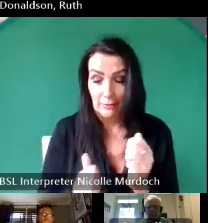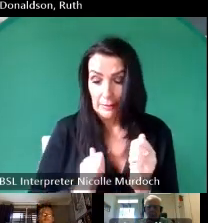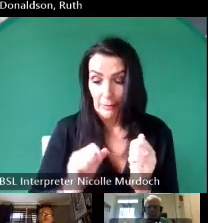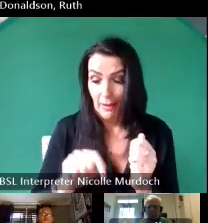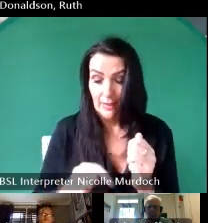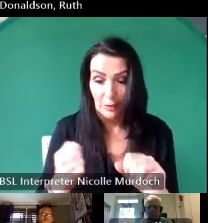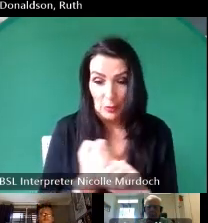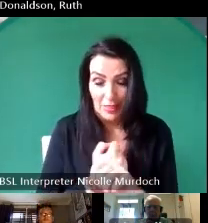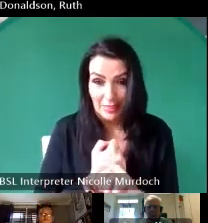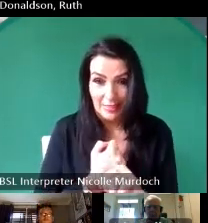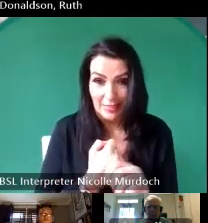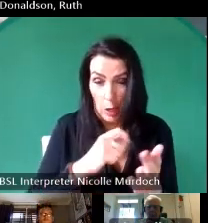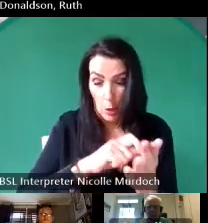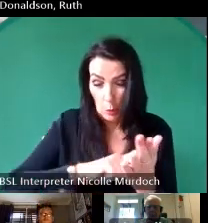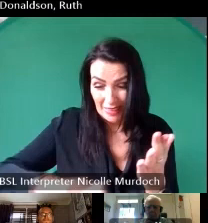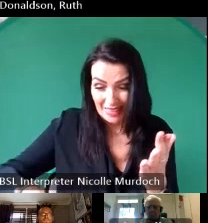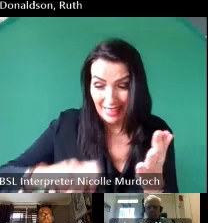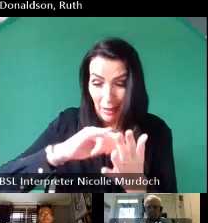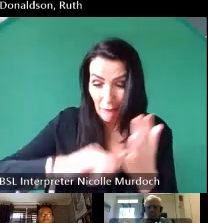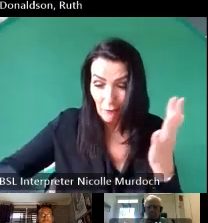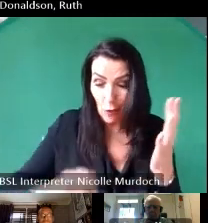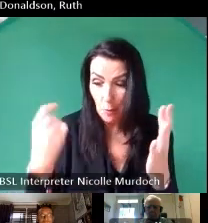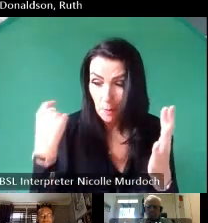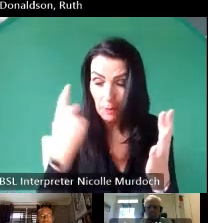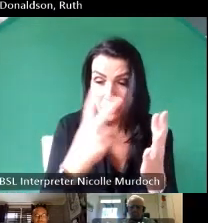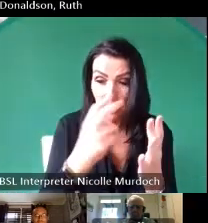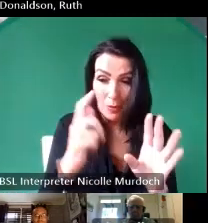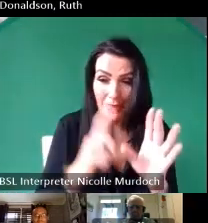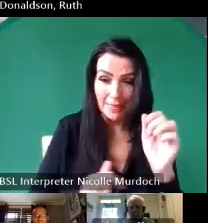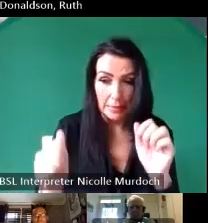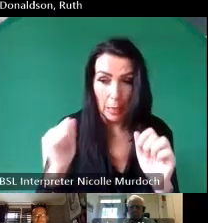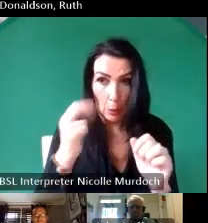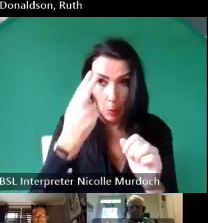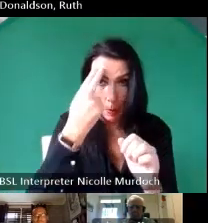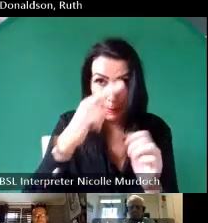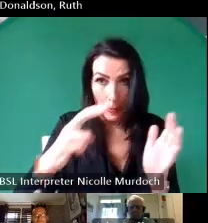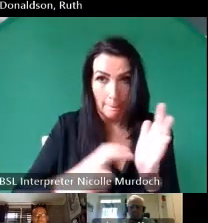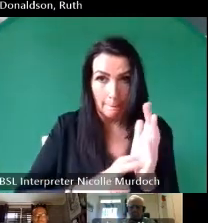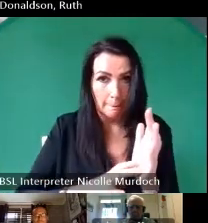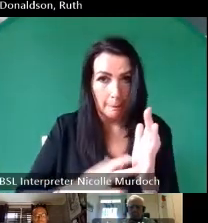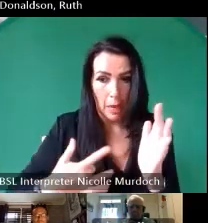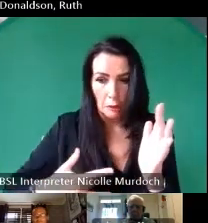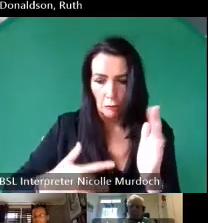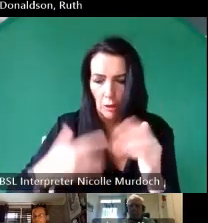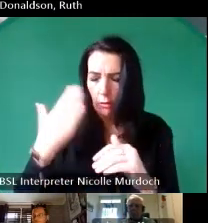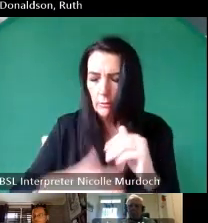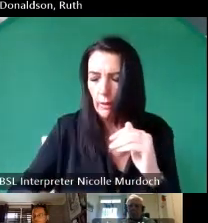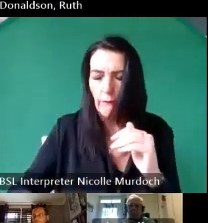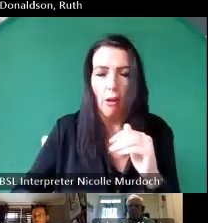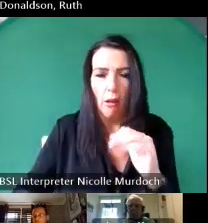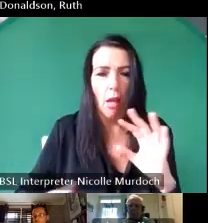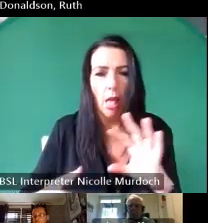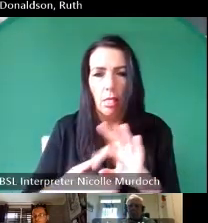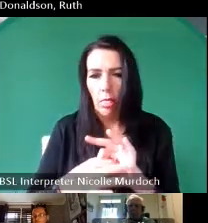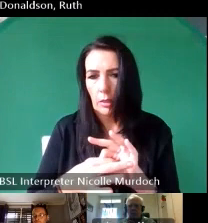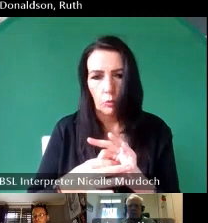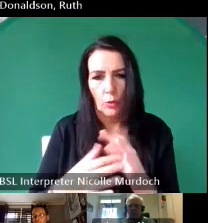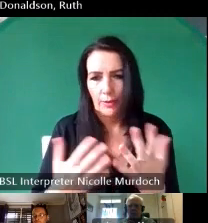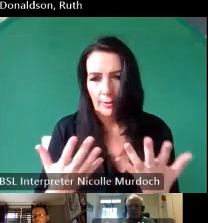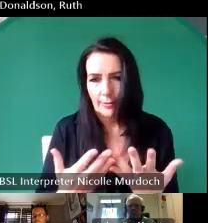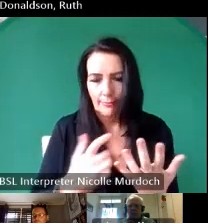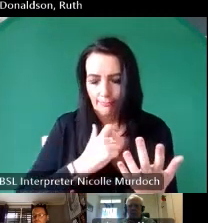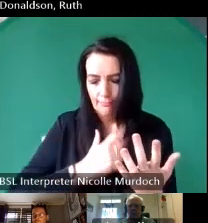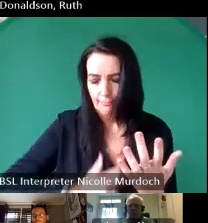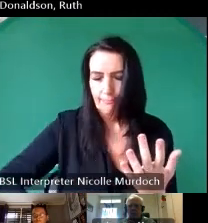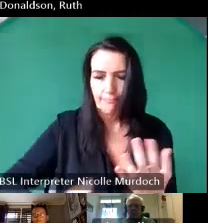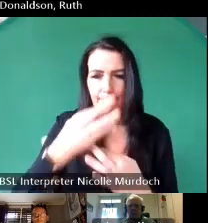signed any form uh with names or addresses relating to my sexuality so this is I've